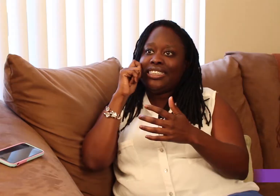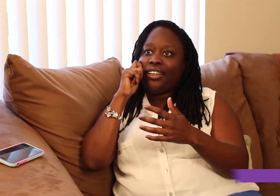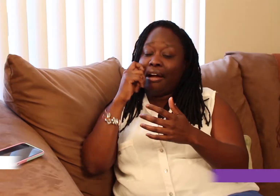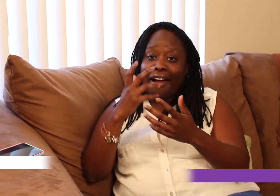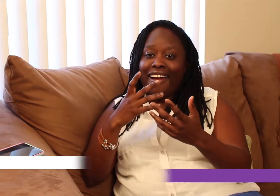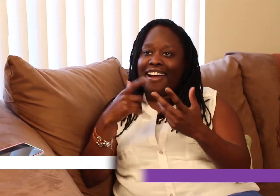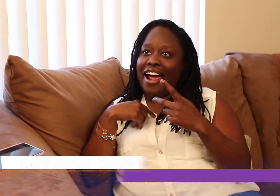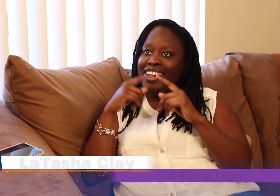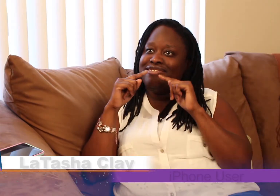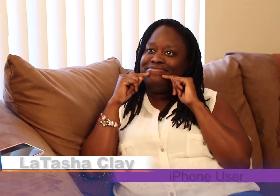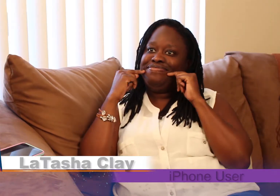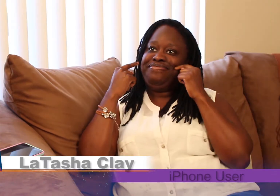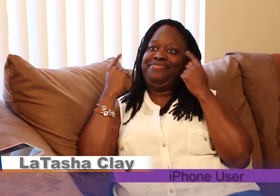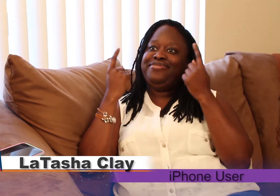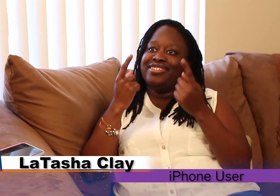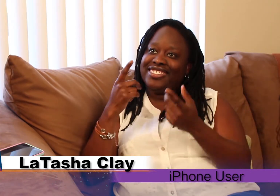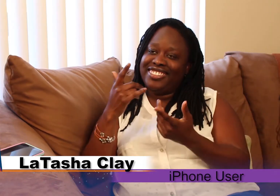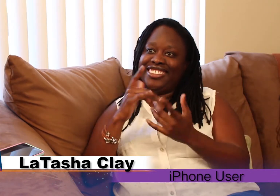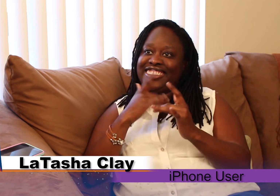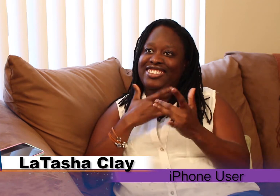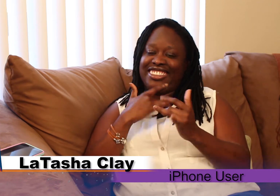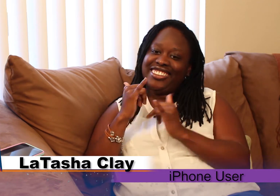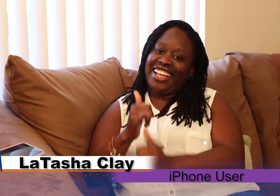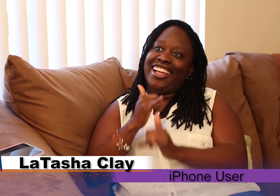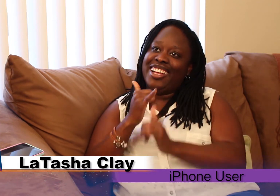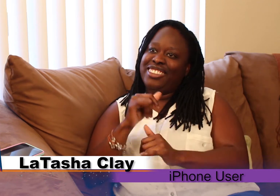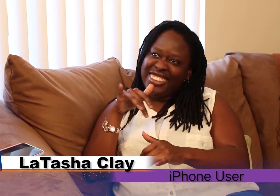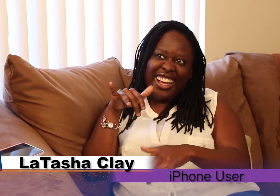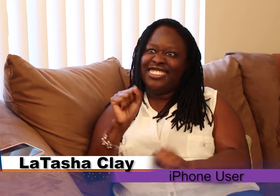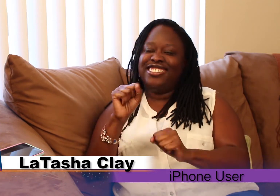LaTasha: "It put a huge smile on my face -- they were the same as me!